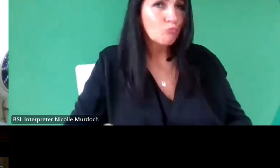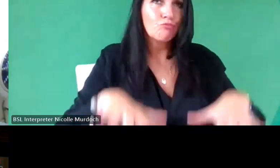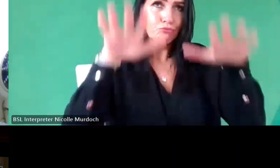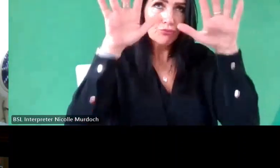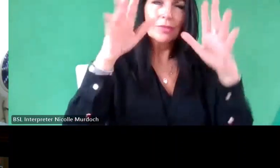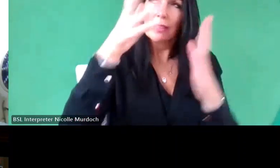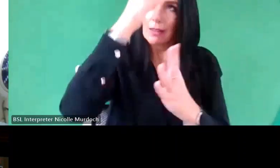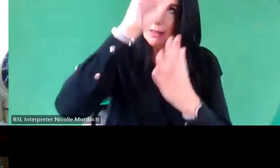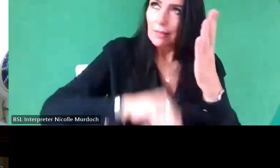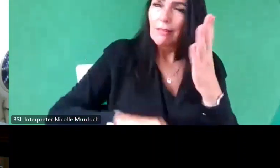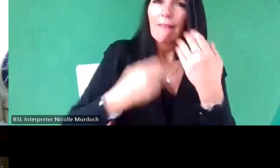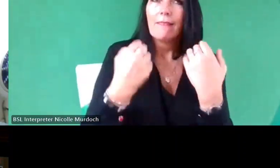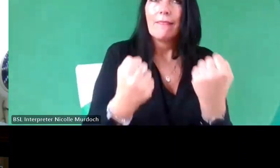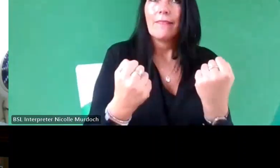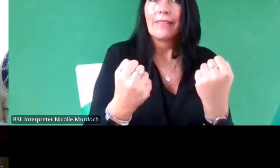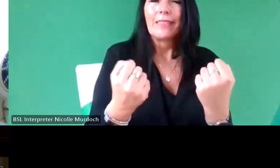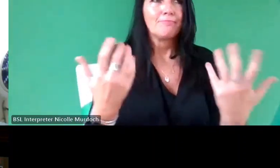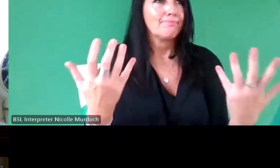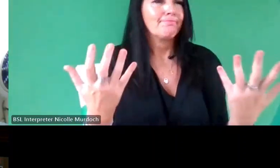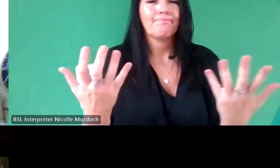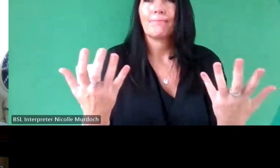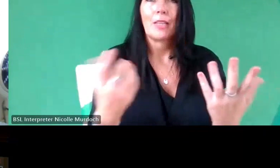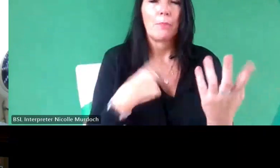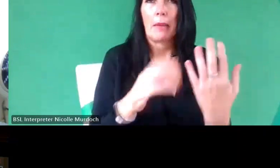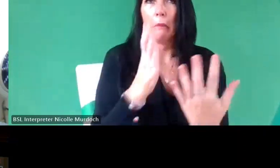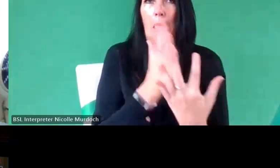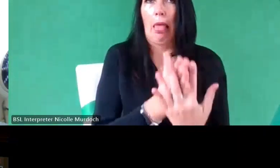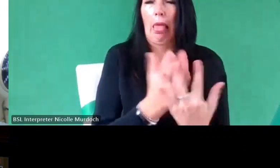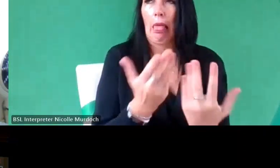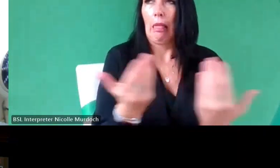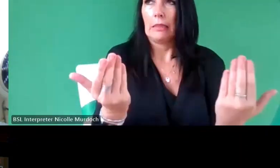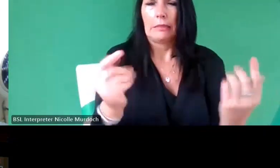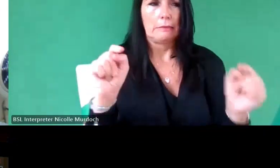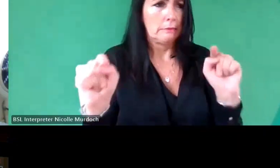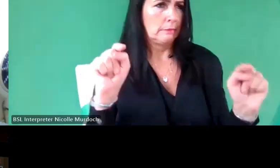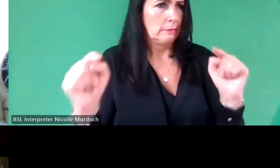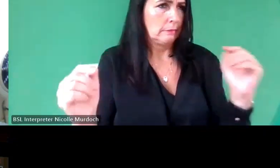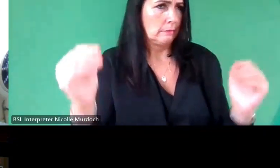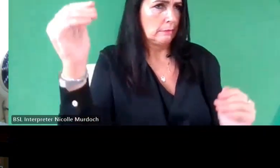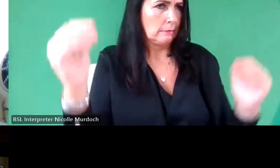sort of a a bit of a division and and there's there's you know looking at the health side of